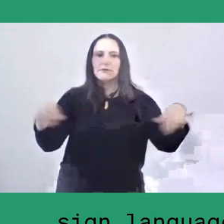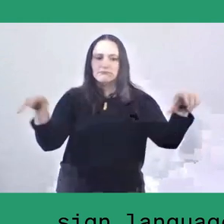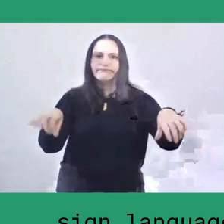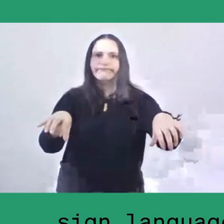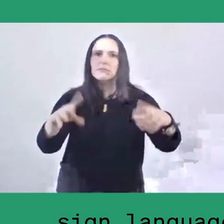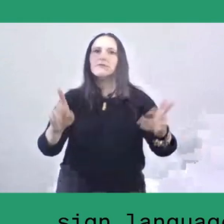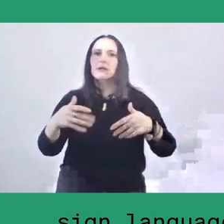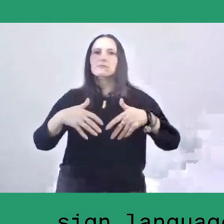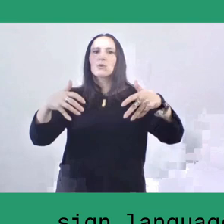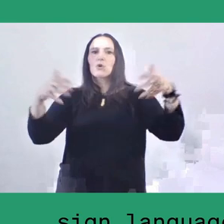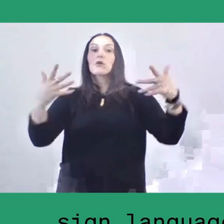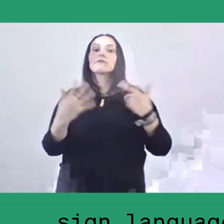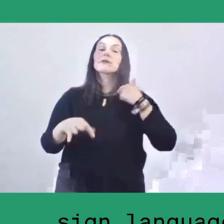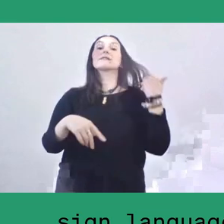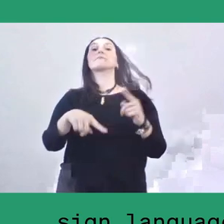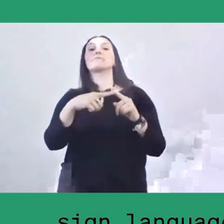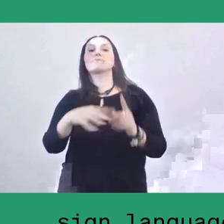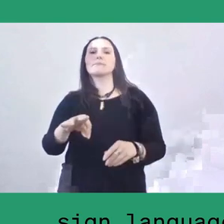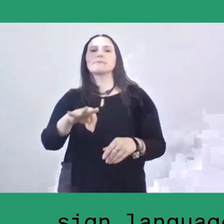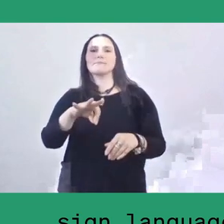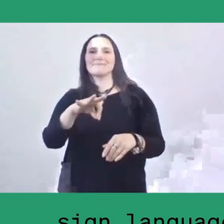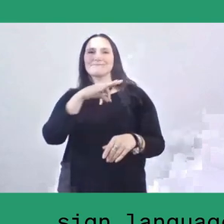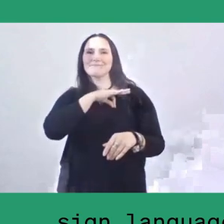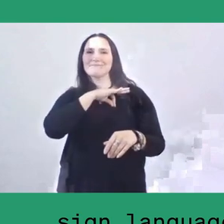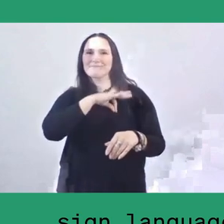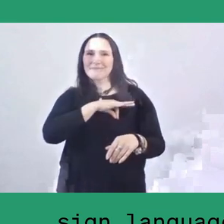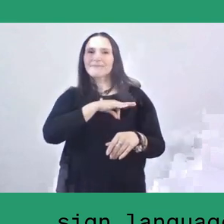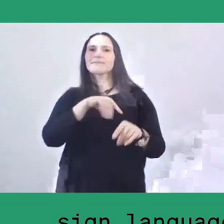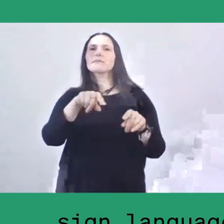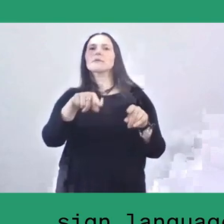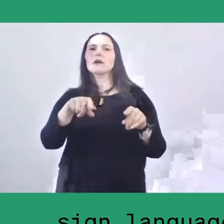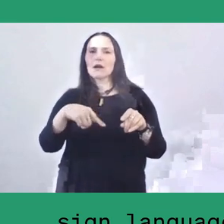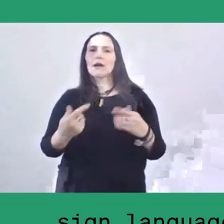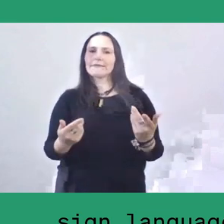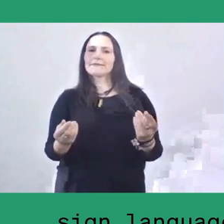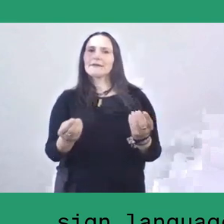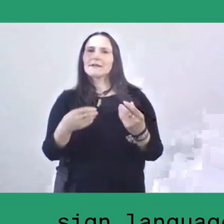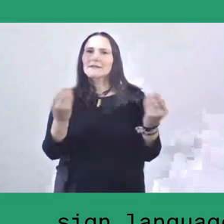and also refreshed the health of the soil, and so on.